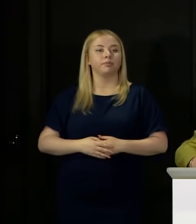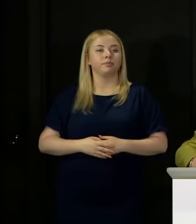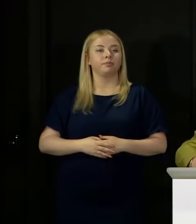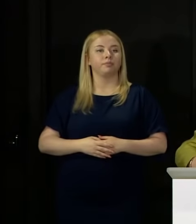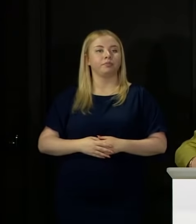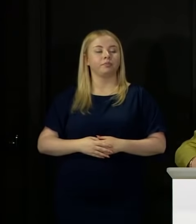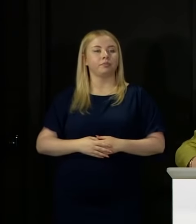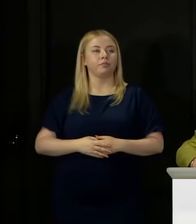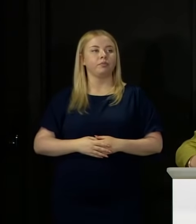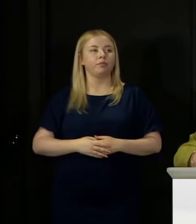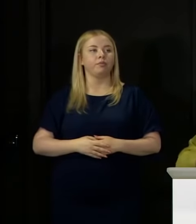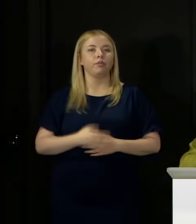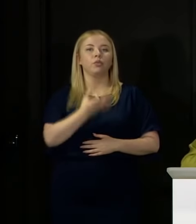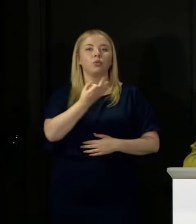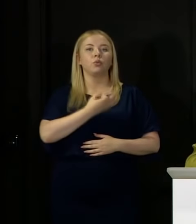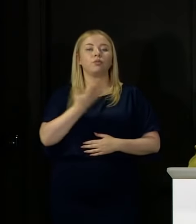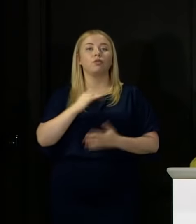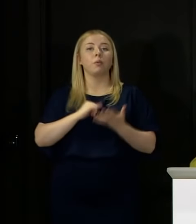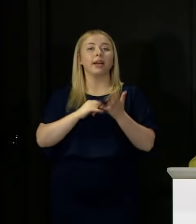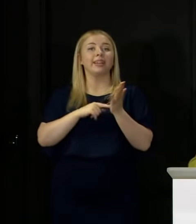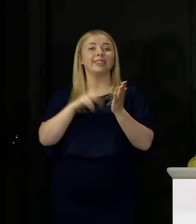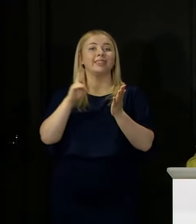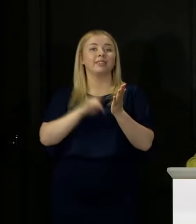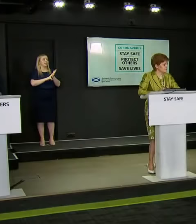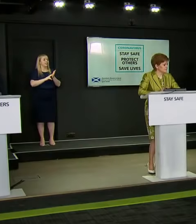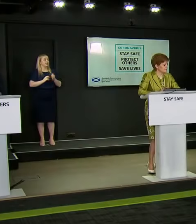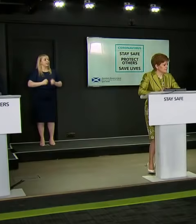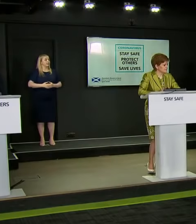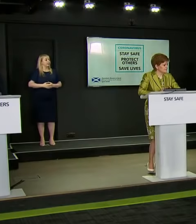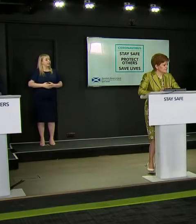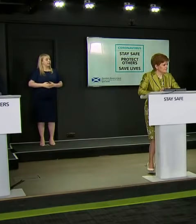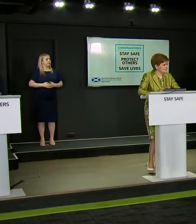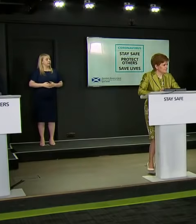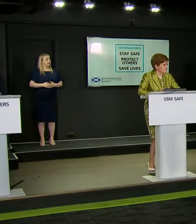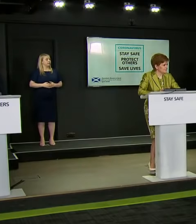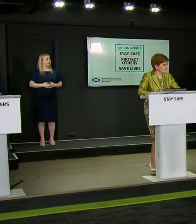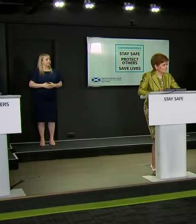Oliver Dickinson from STV. Thank you, First Minister.